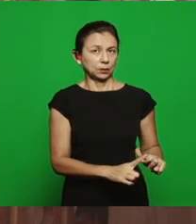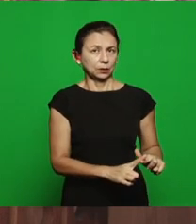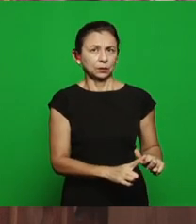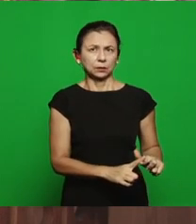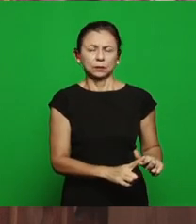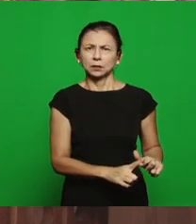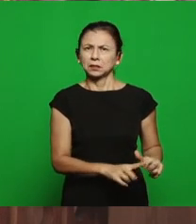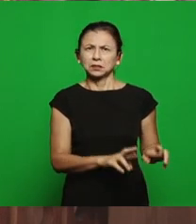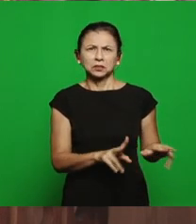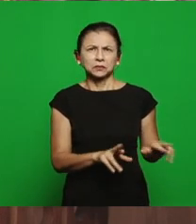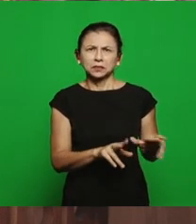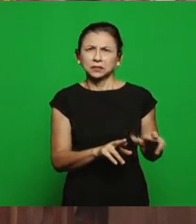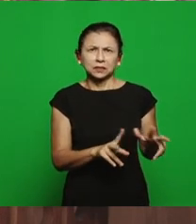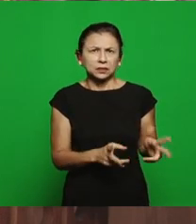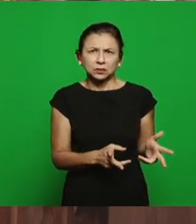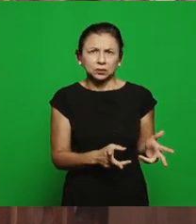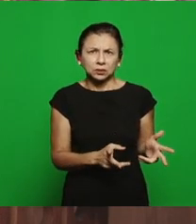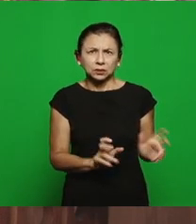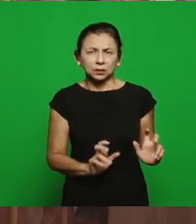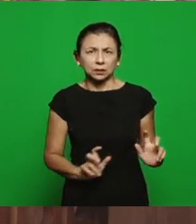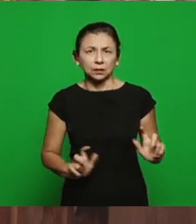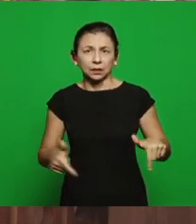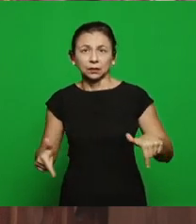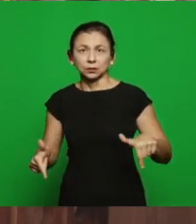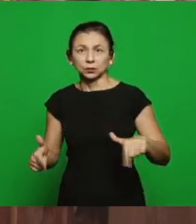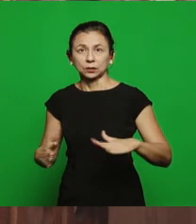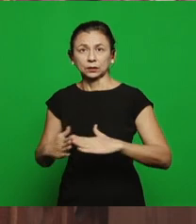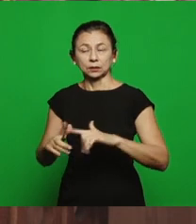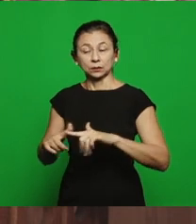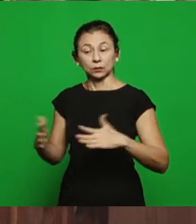of what is operating today, however